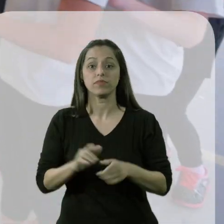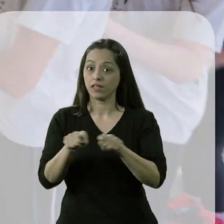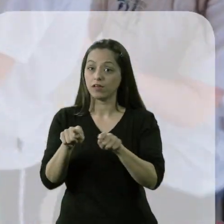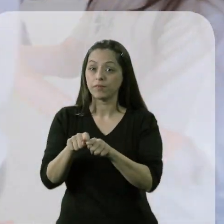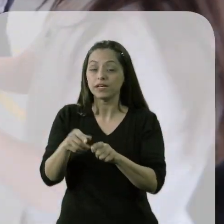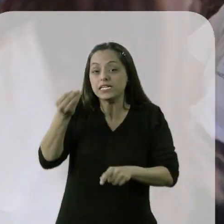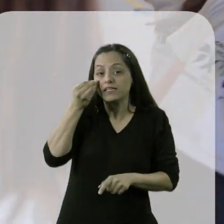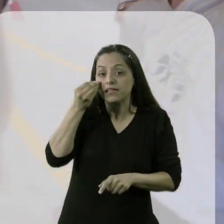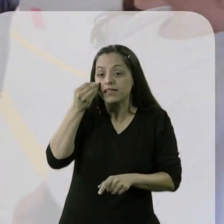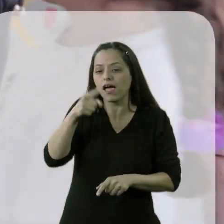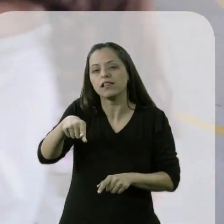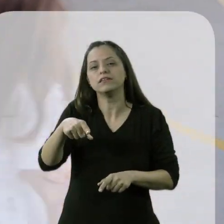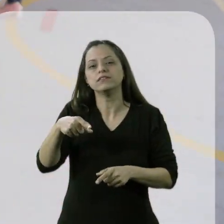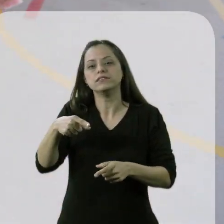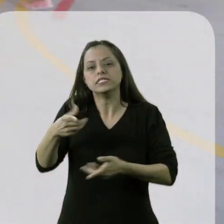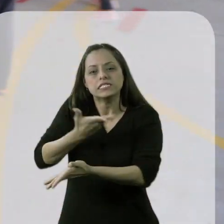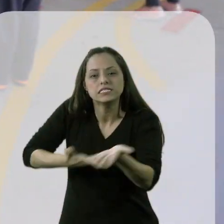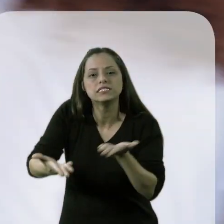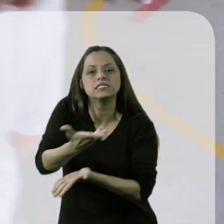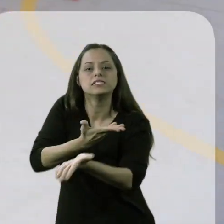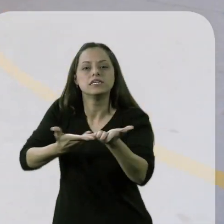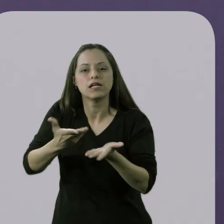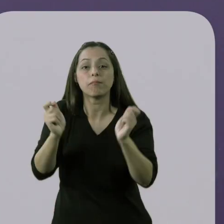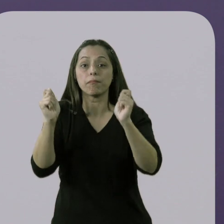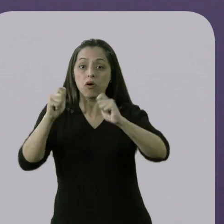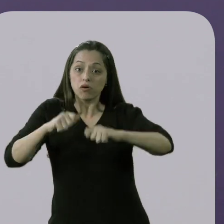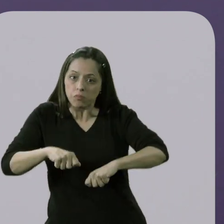and that he could know, to experience all these possibilities